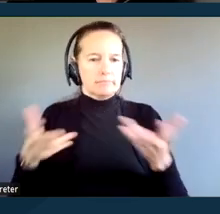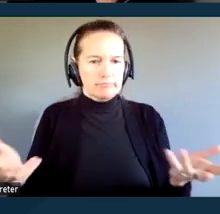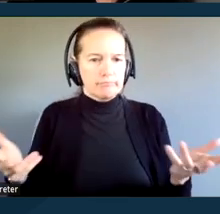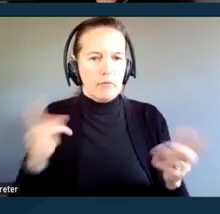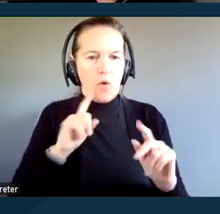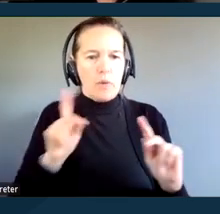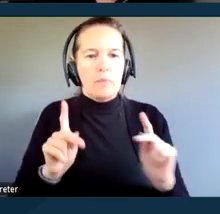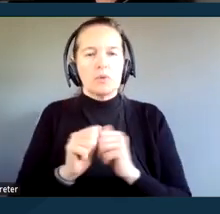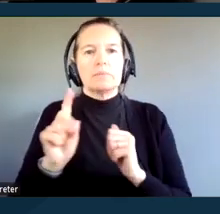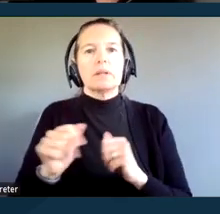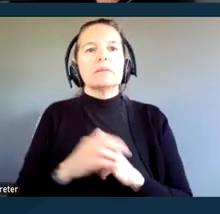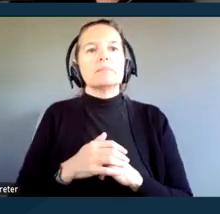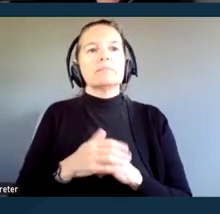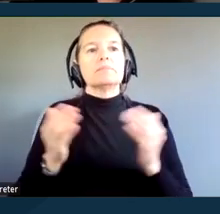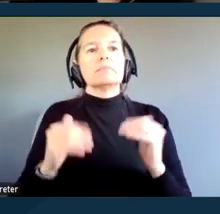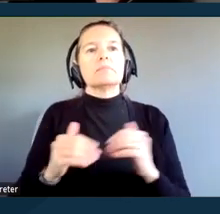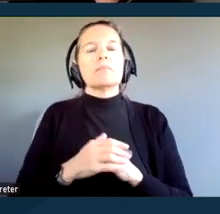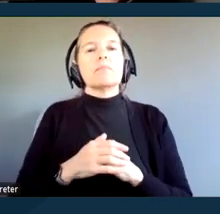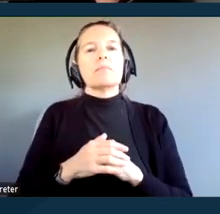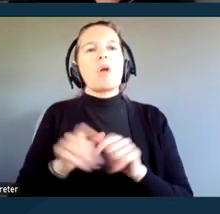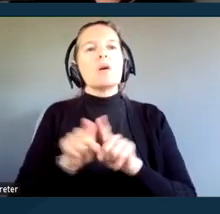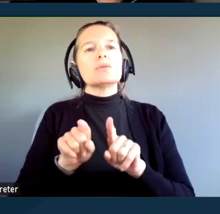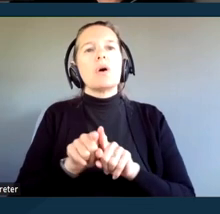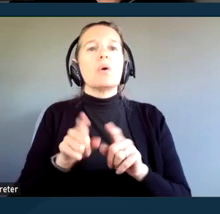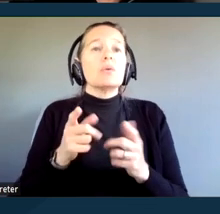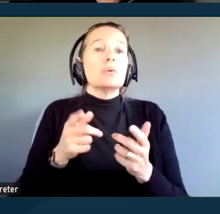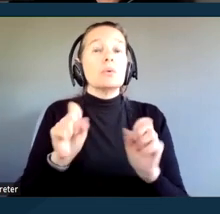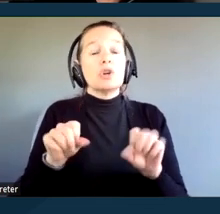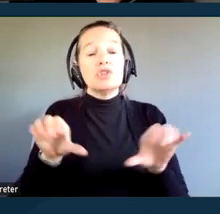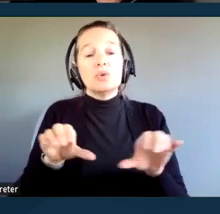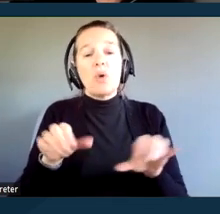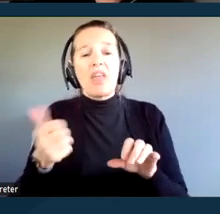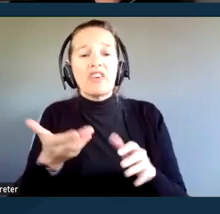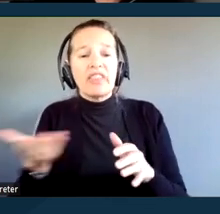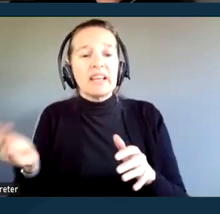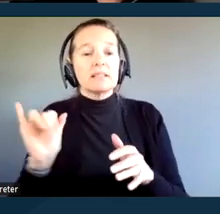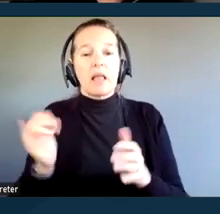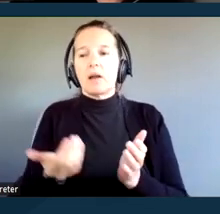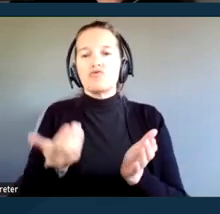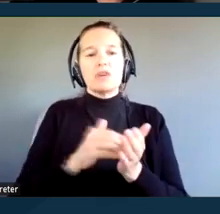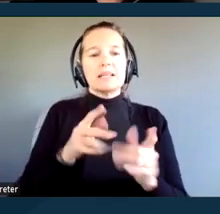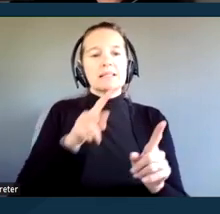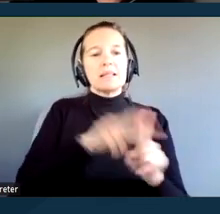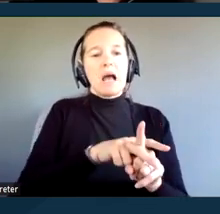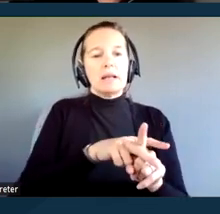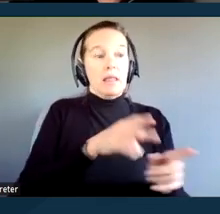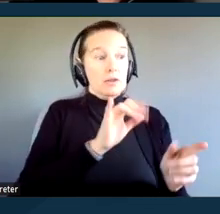Compliance can also be achieved through other methods like reassigning services to accessible buildings,